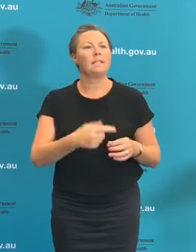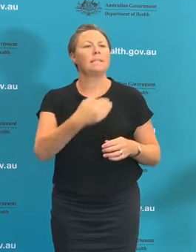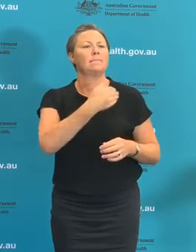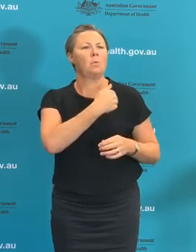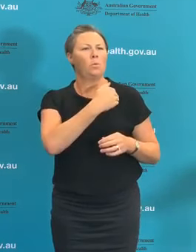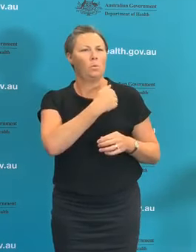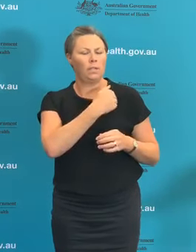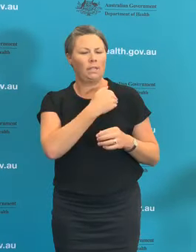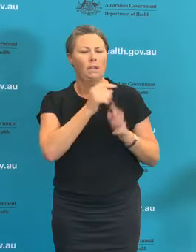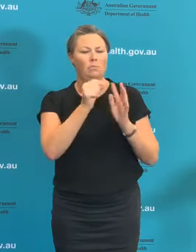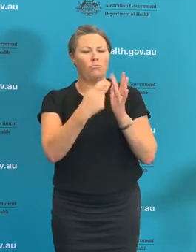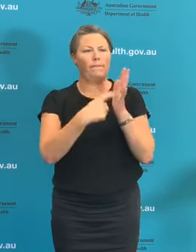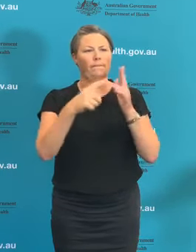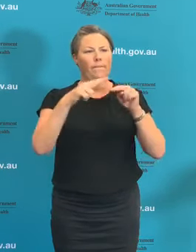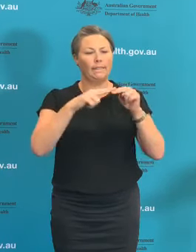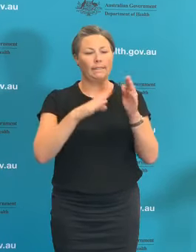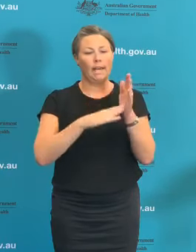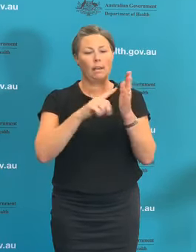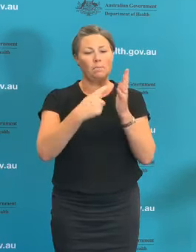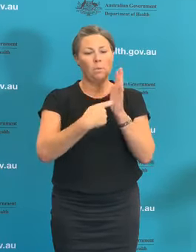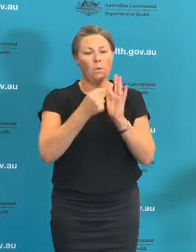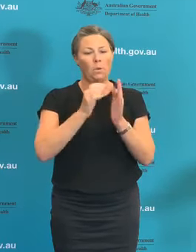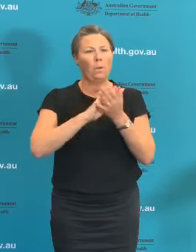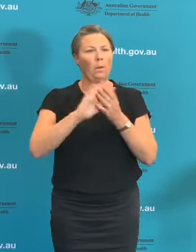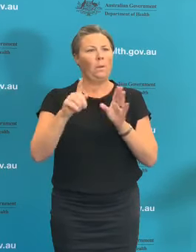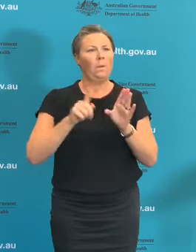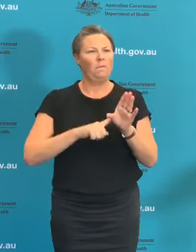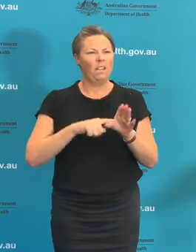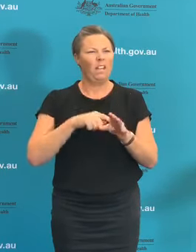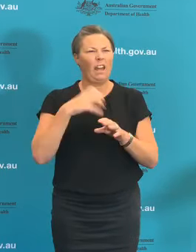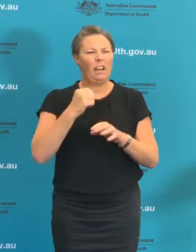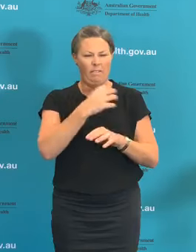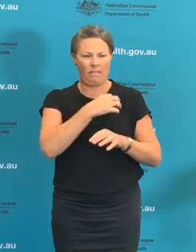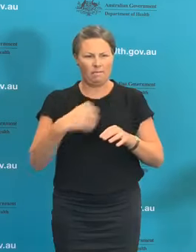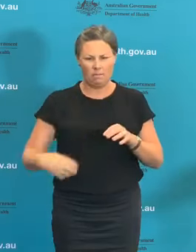small gatherings are being considered among some of the measures that might have restrictions